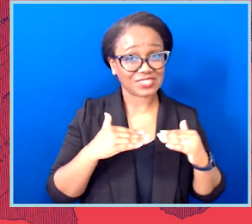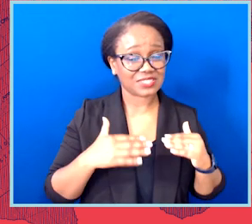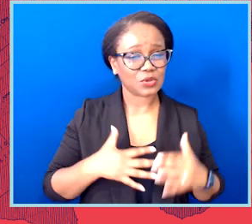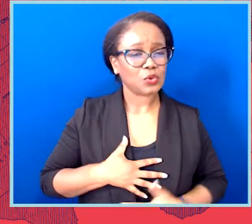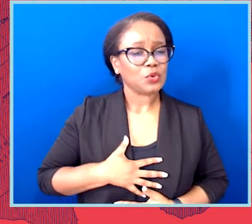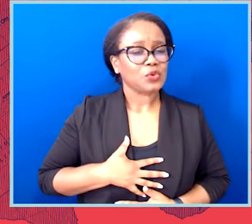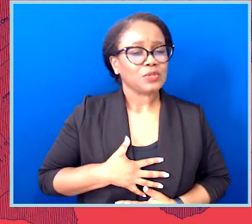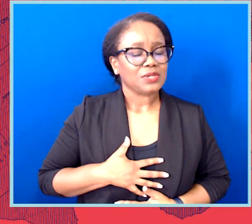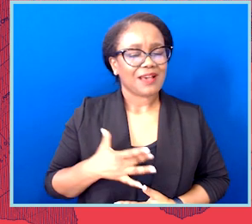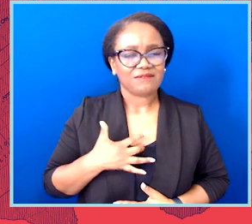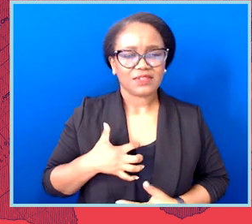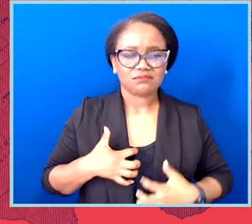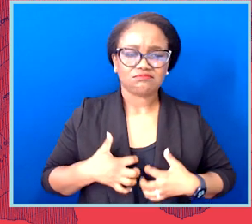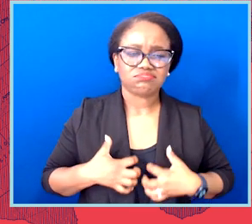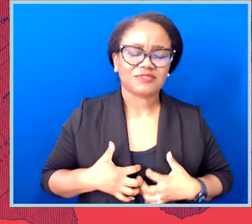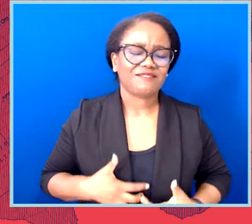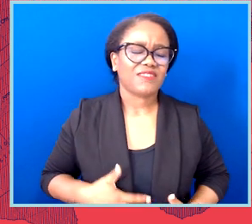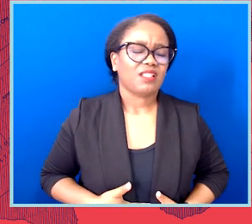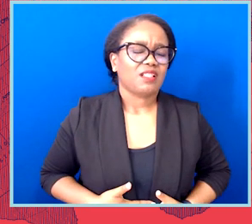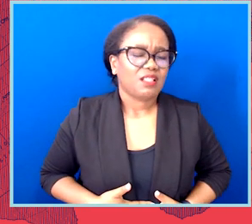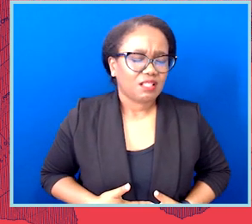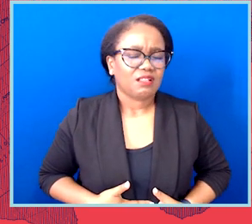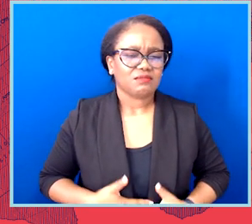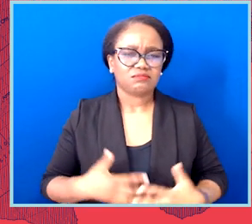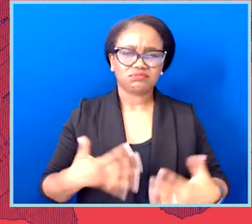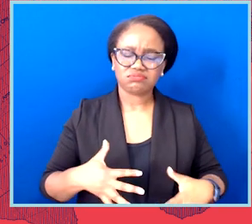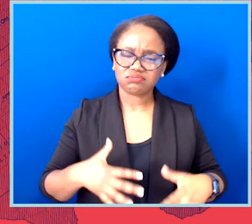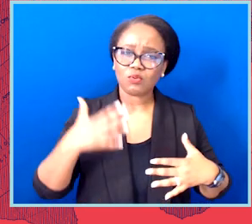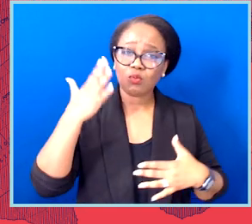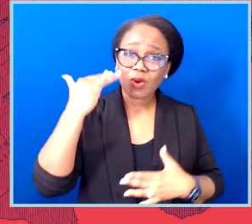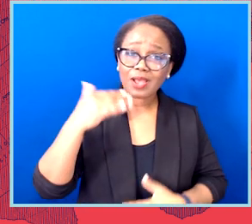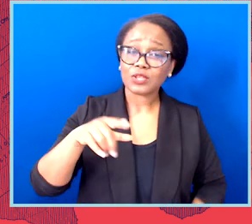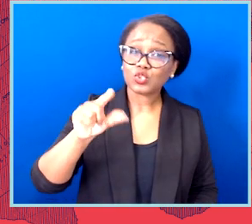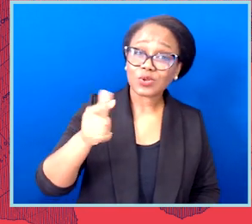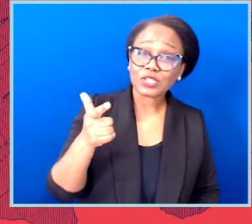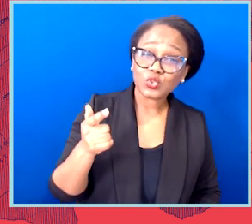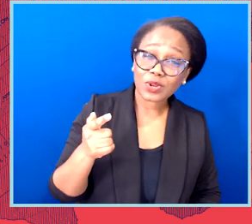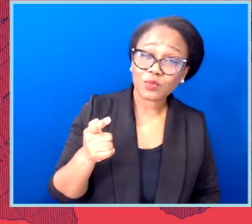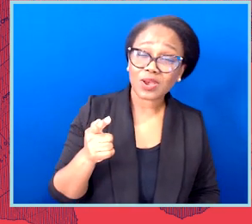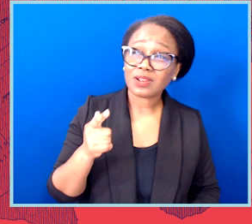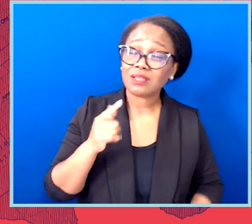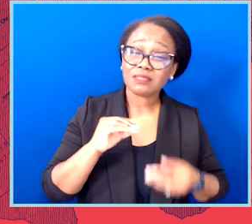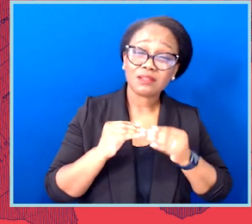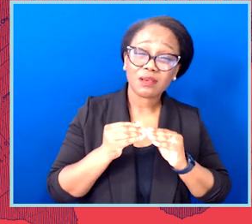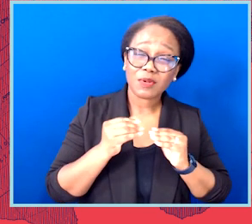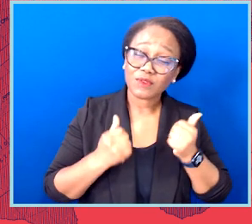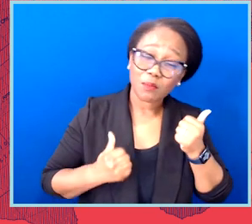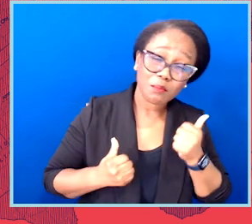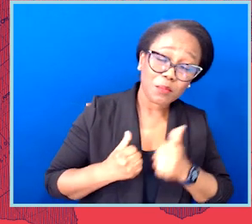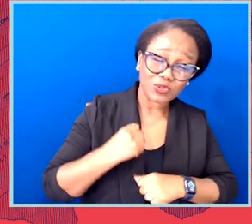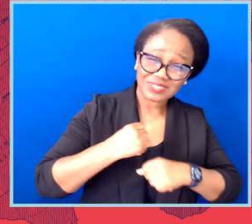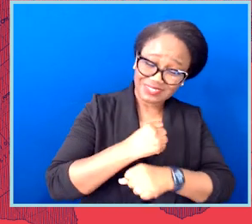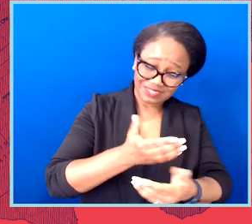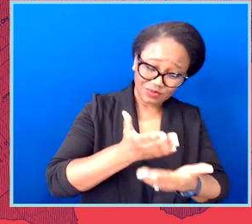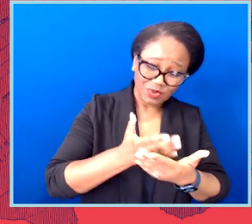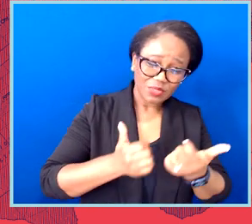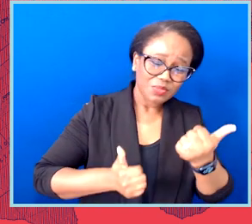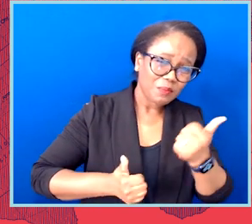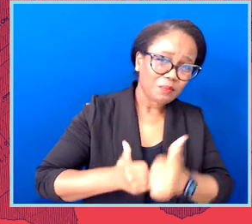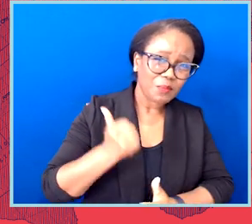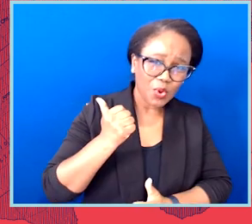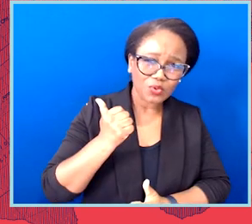Because 2021 set a record for the most anti-LGBTQ bills passed during a single legislative session.